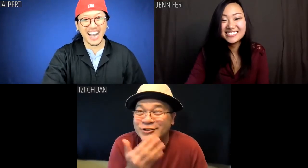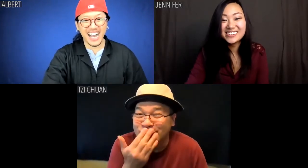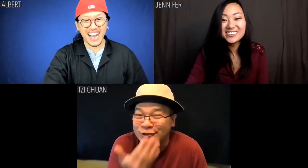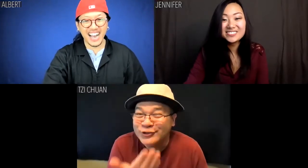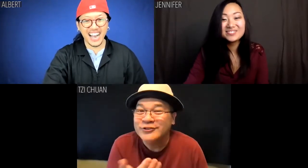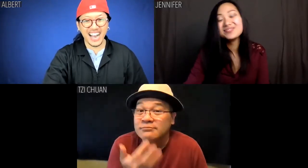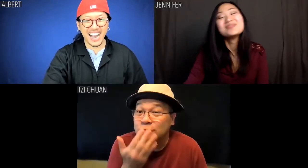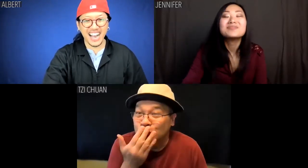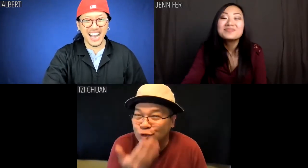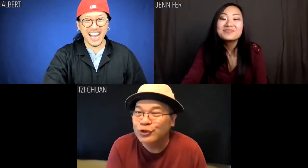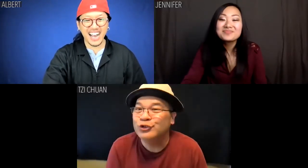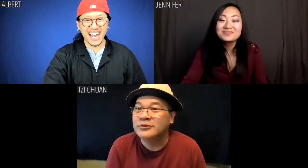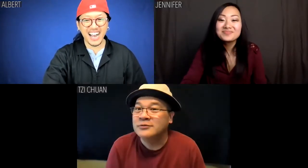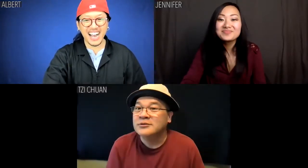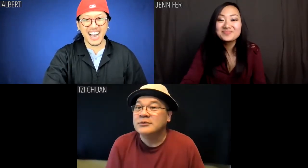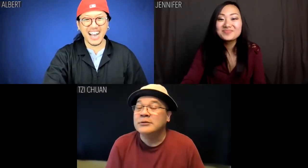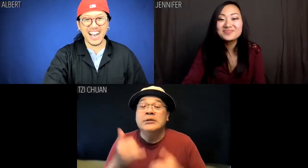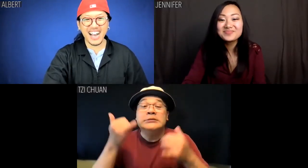Tzi Chuan: Good ... good....